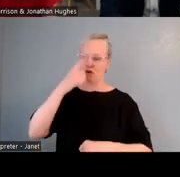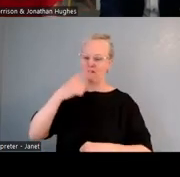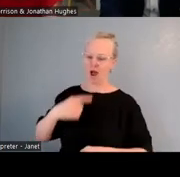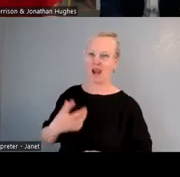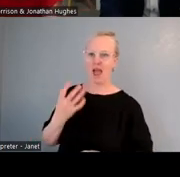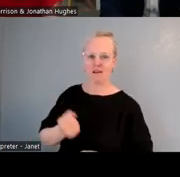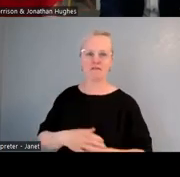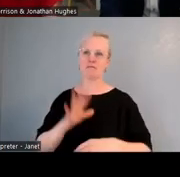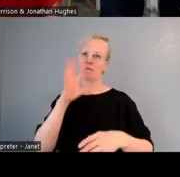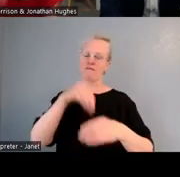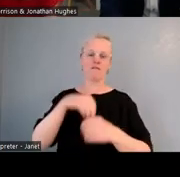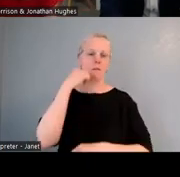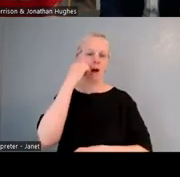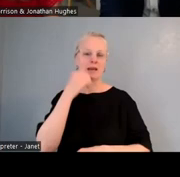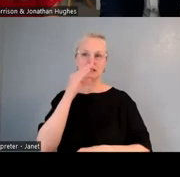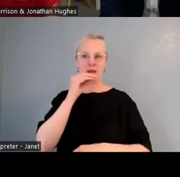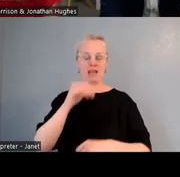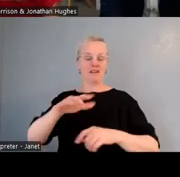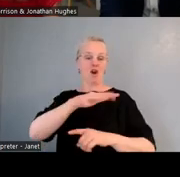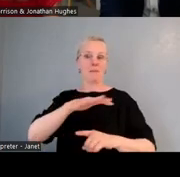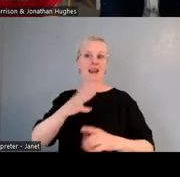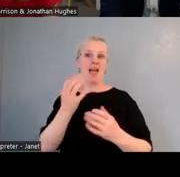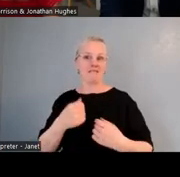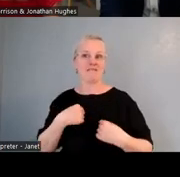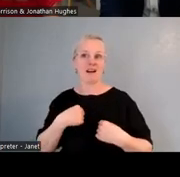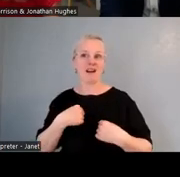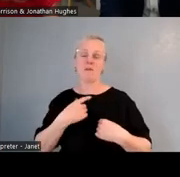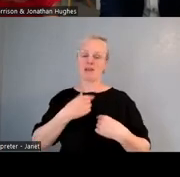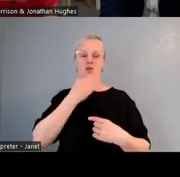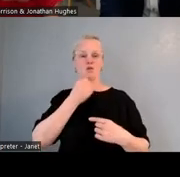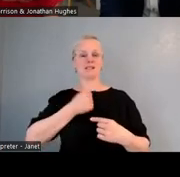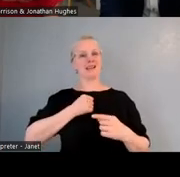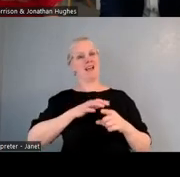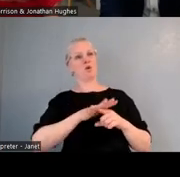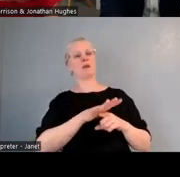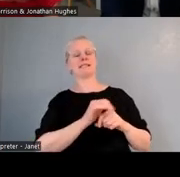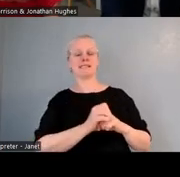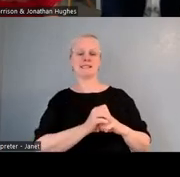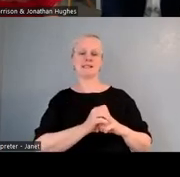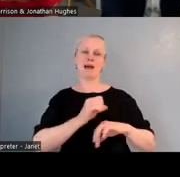I thought that it was unfair. And so, we worked on it, and to the minister's credit